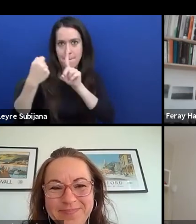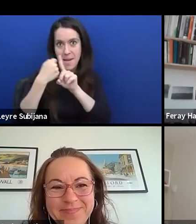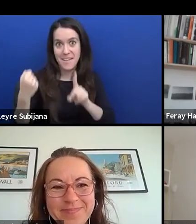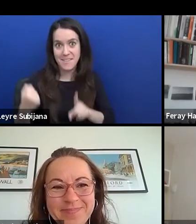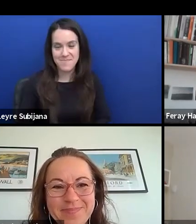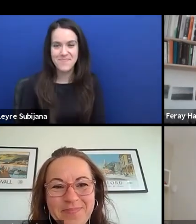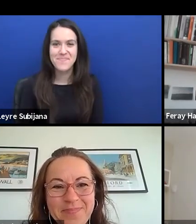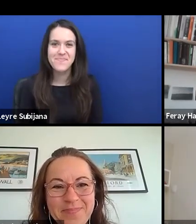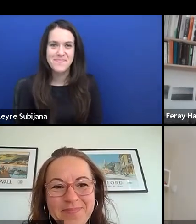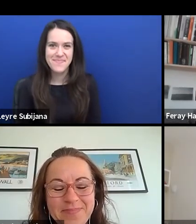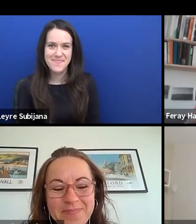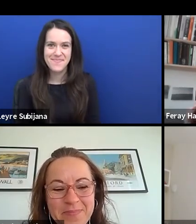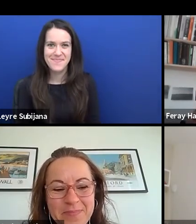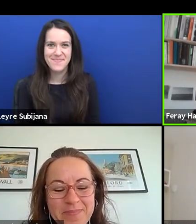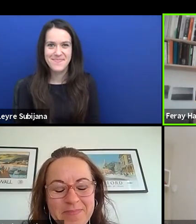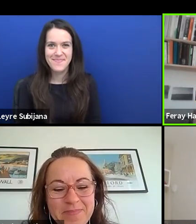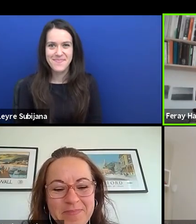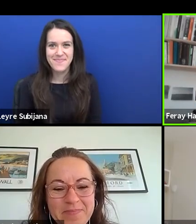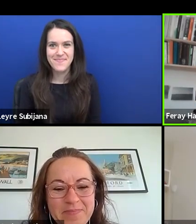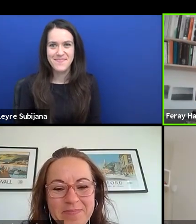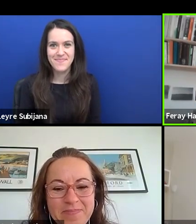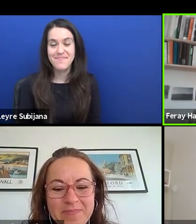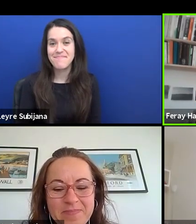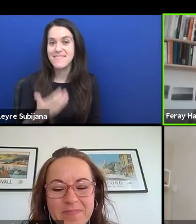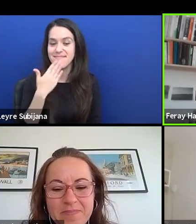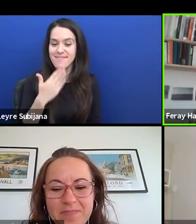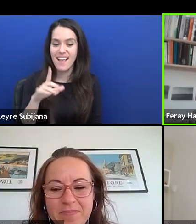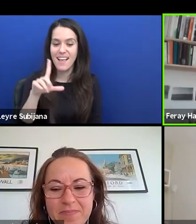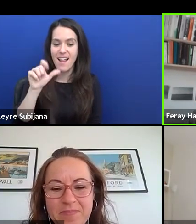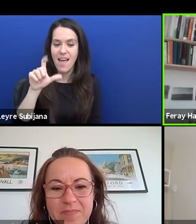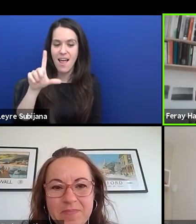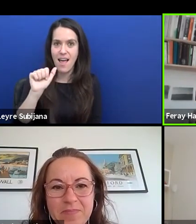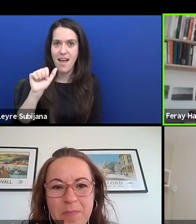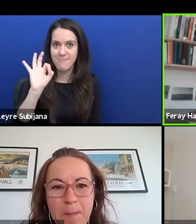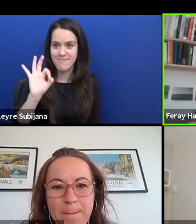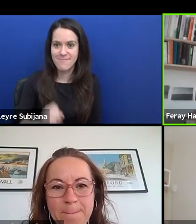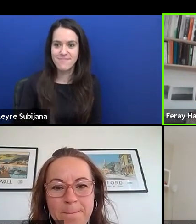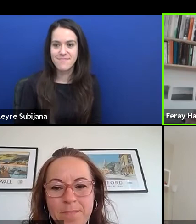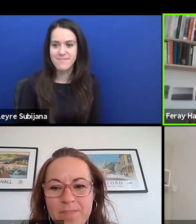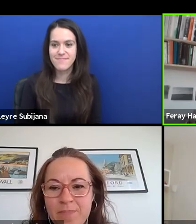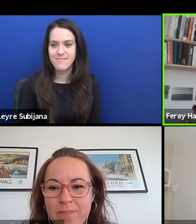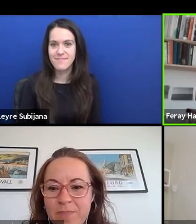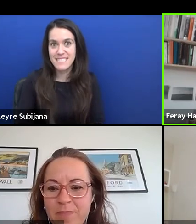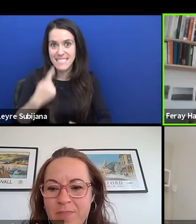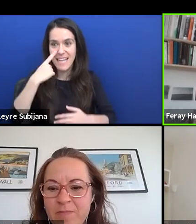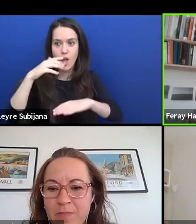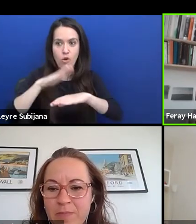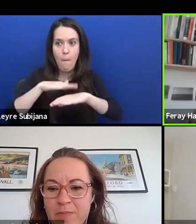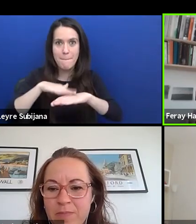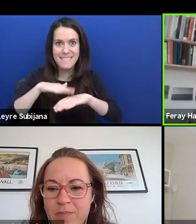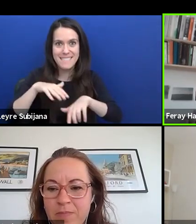Well, thank you, Lala. There's also a comment from Marina from Cyprus,